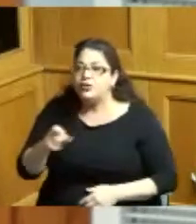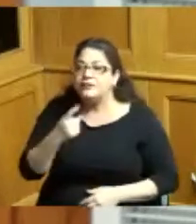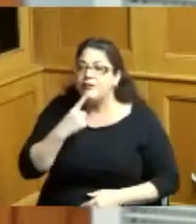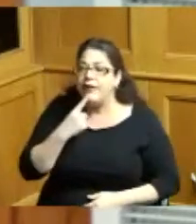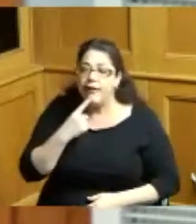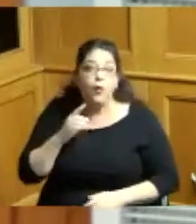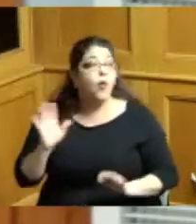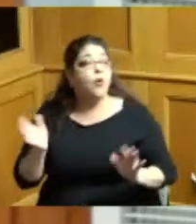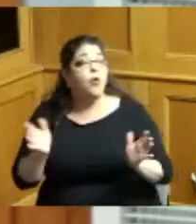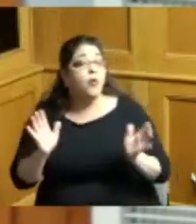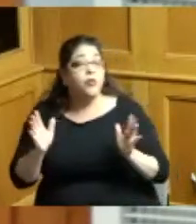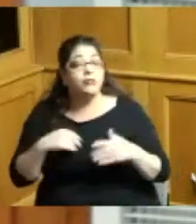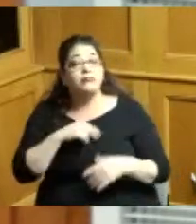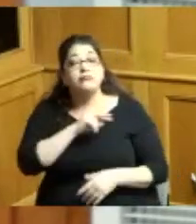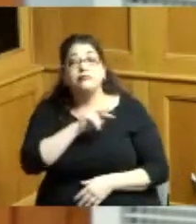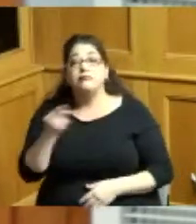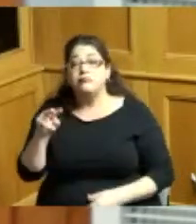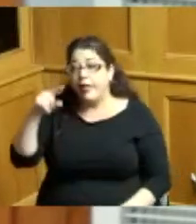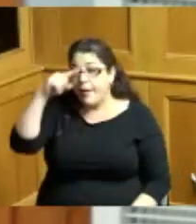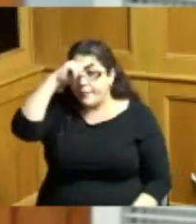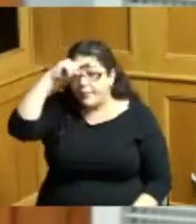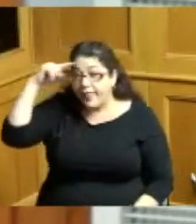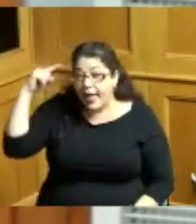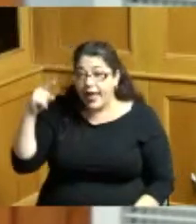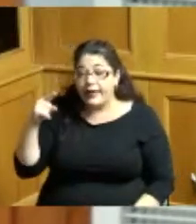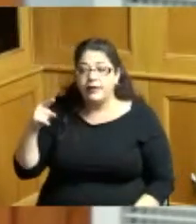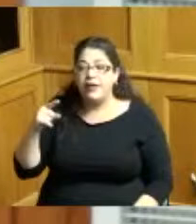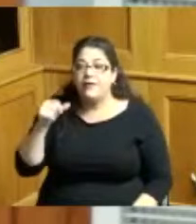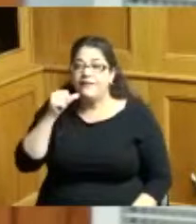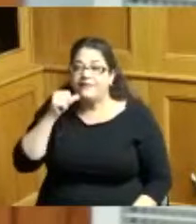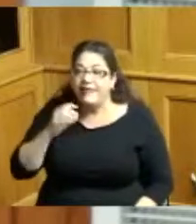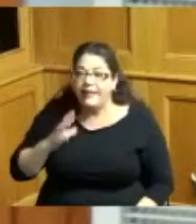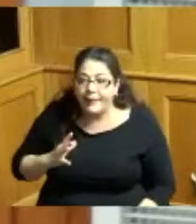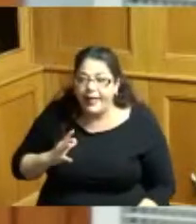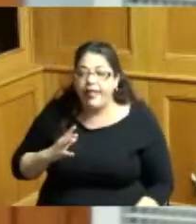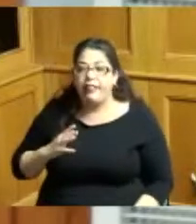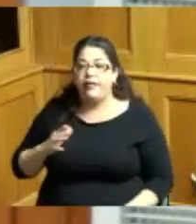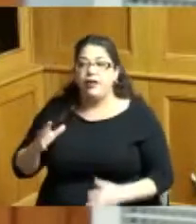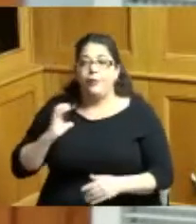there's a black Commissioner or female black Commissioner or female black Commissioner or